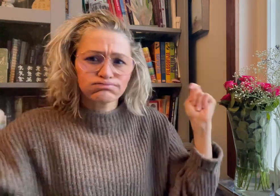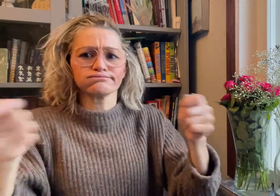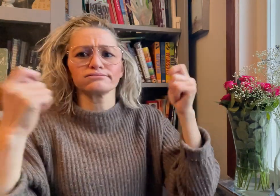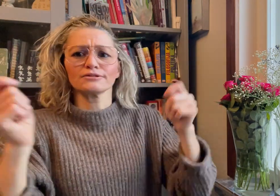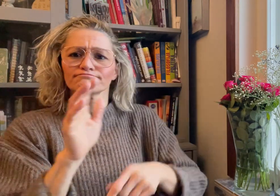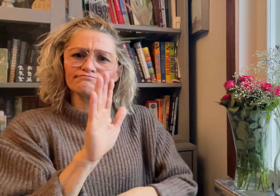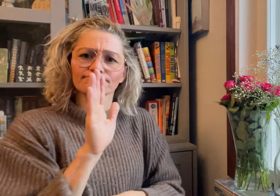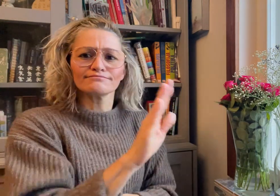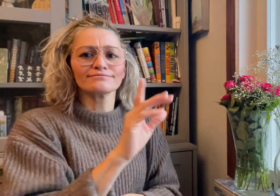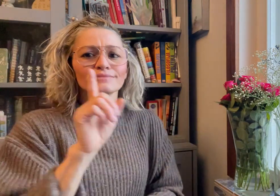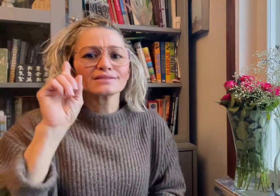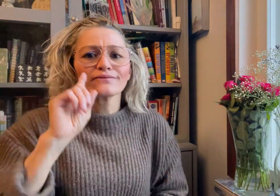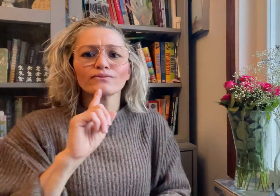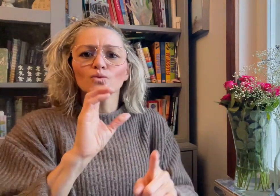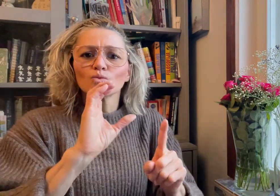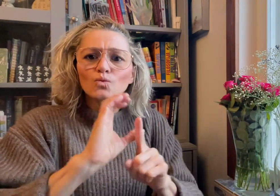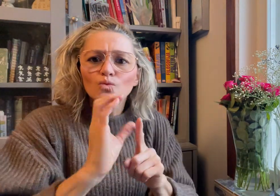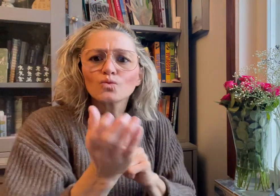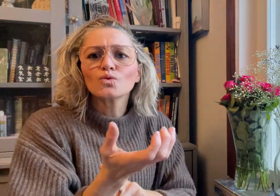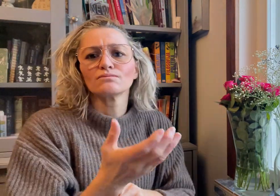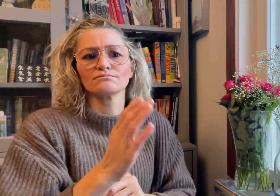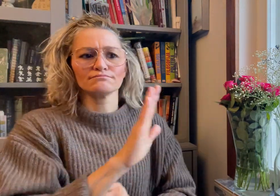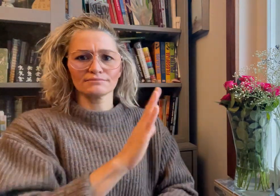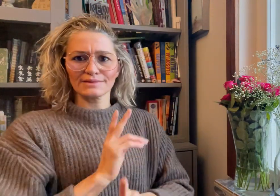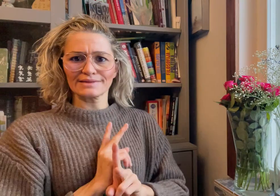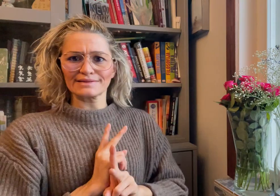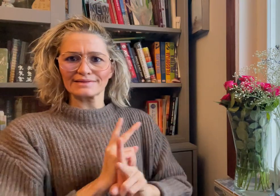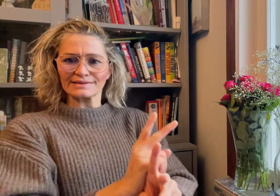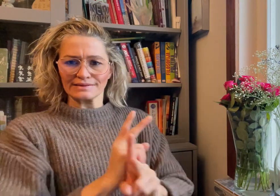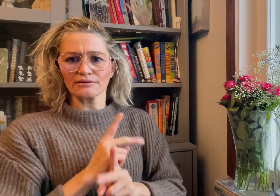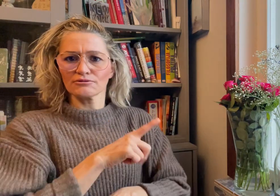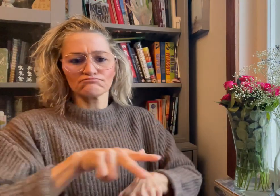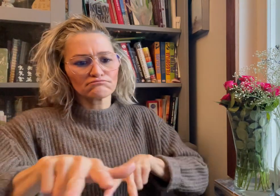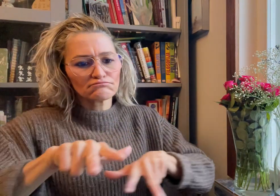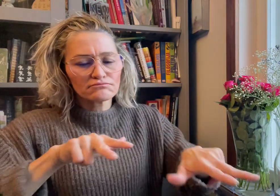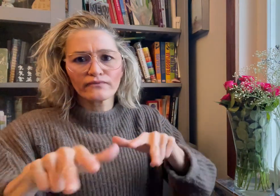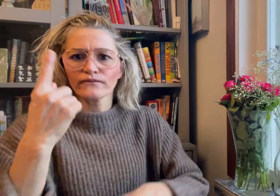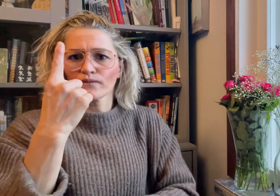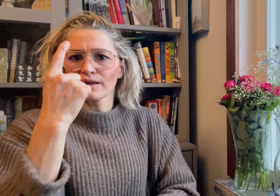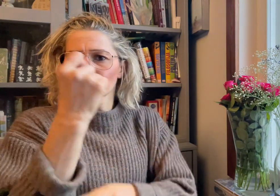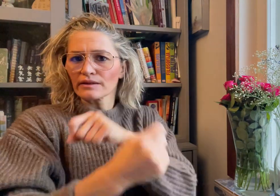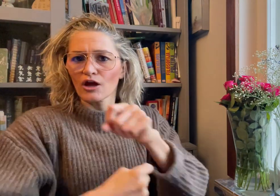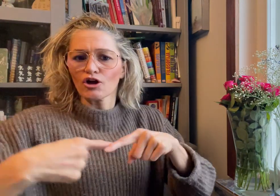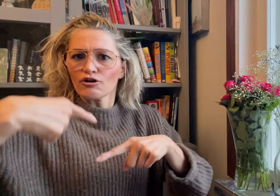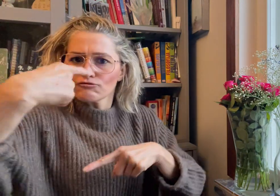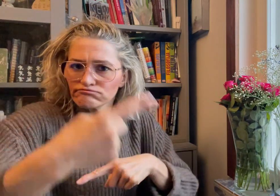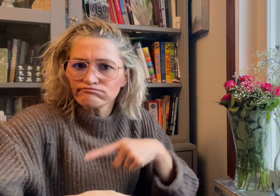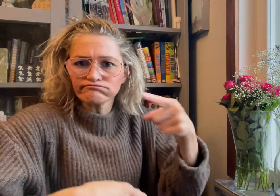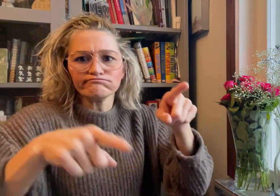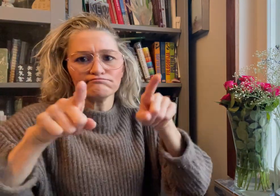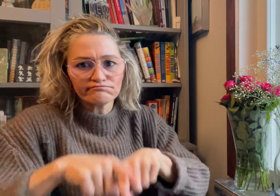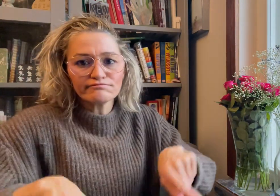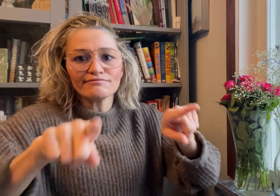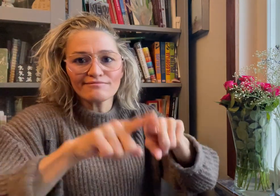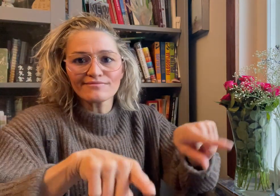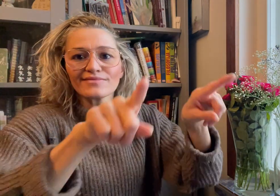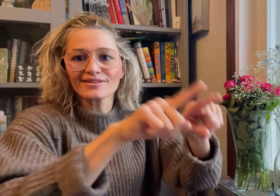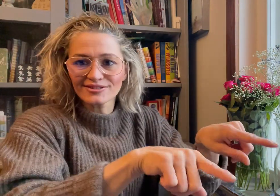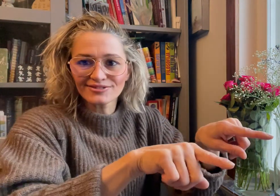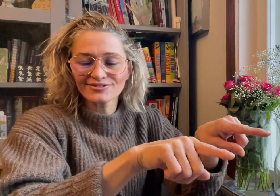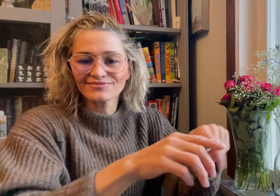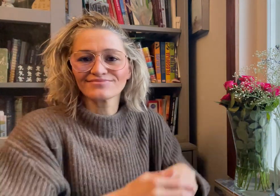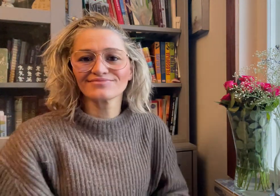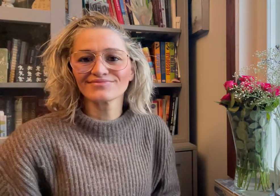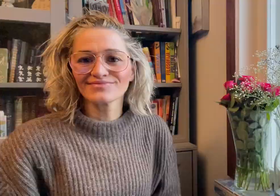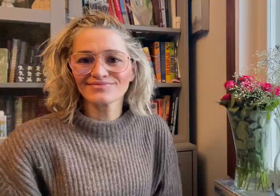of Deaf culture and identity that is organized every year.